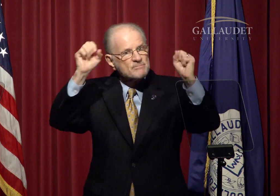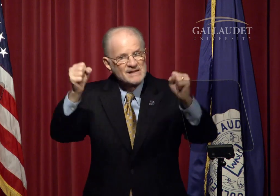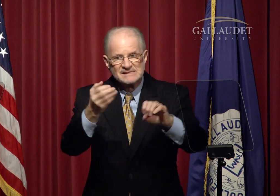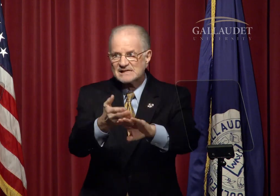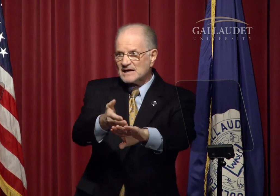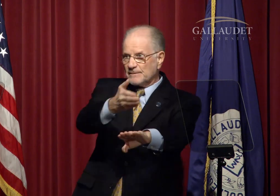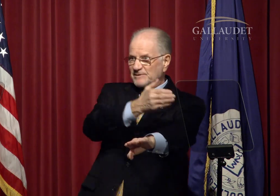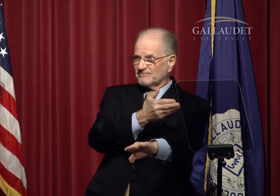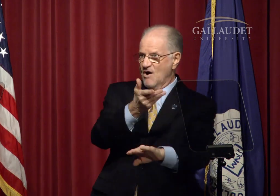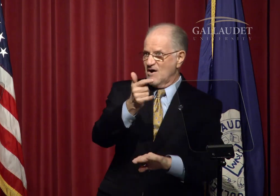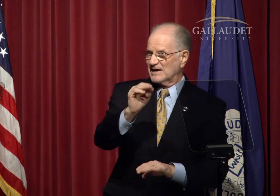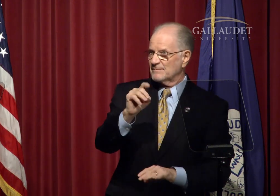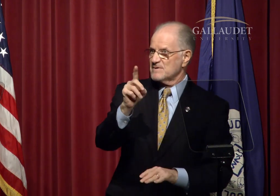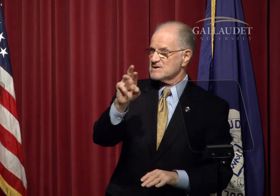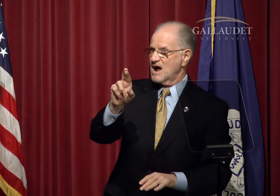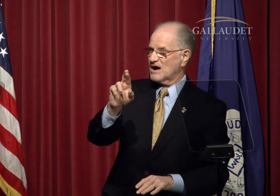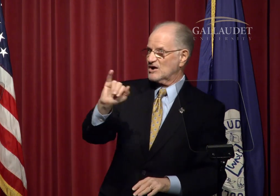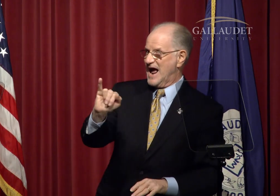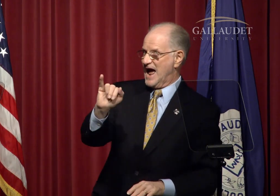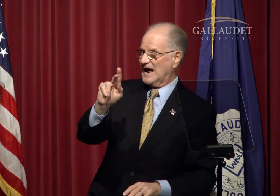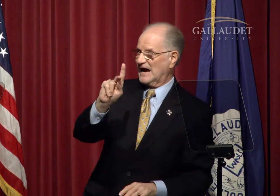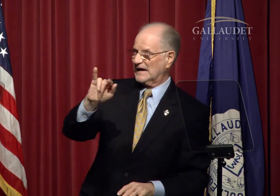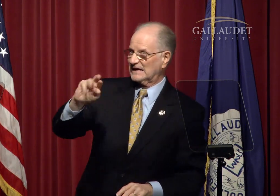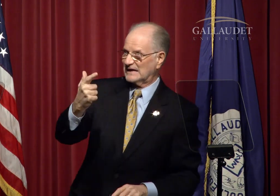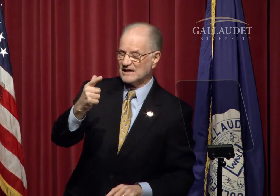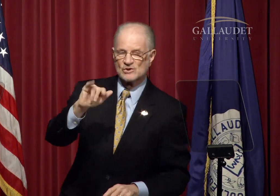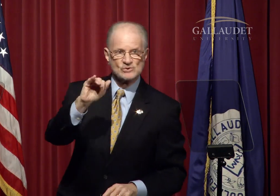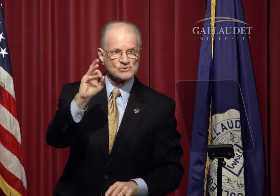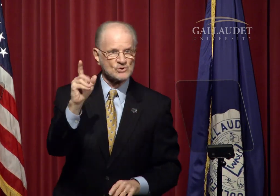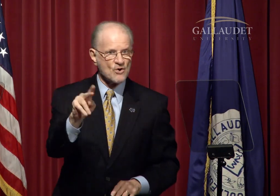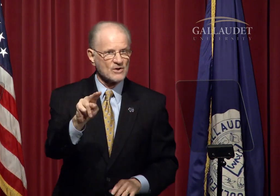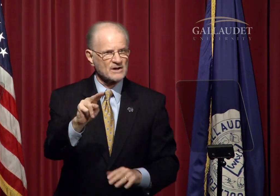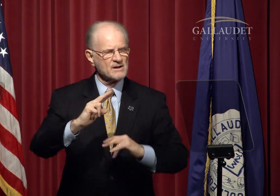The President before him, Dr. I. King Jordan,